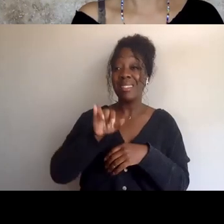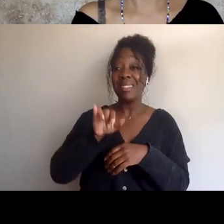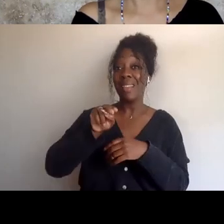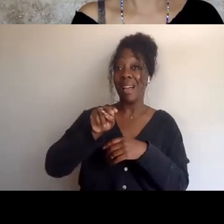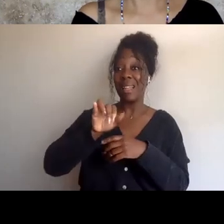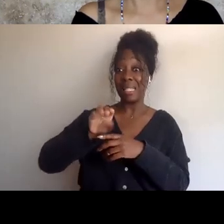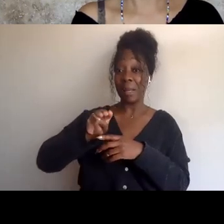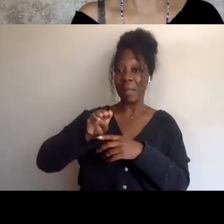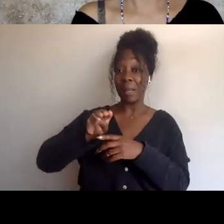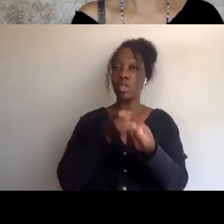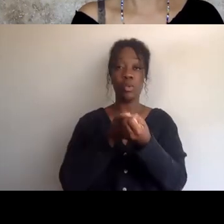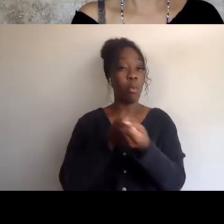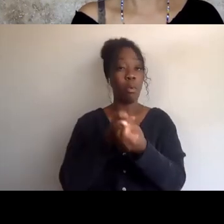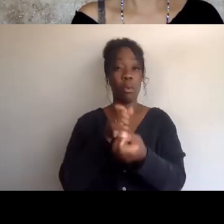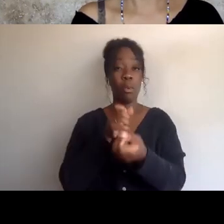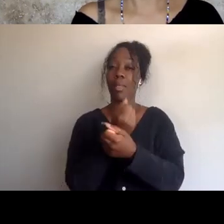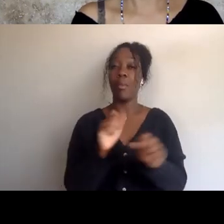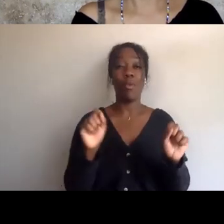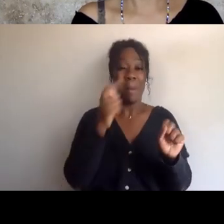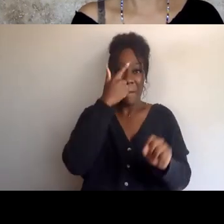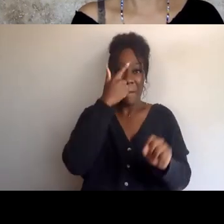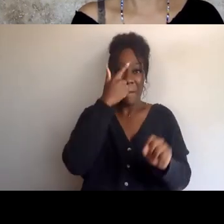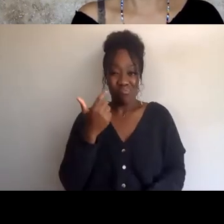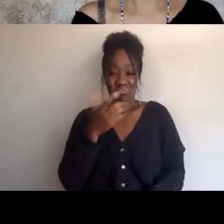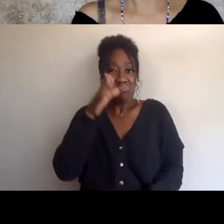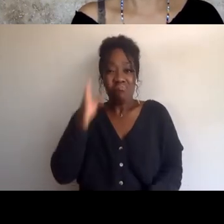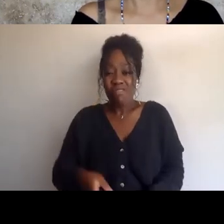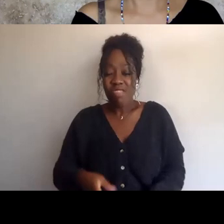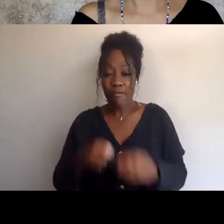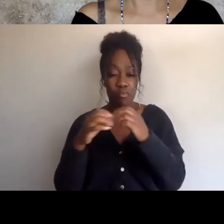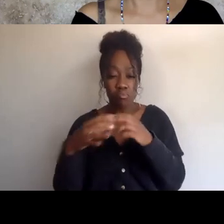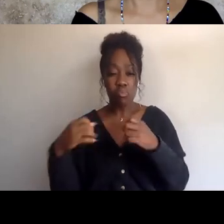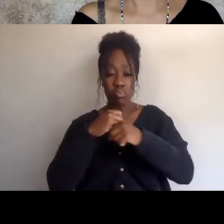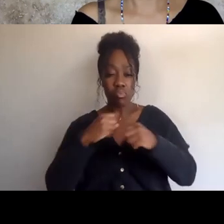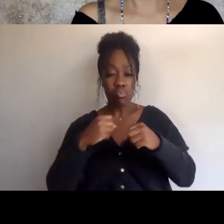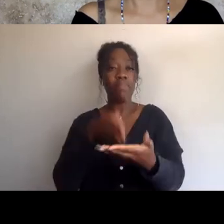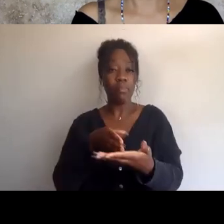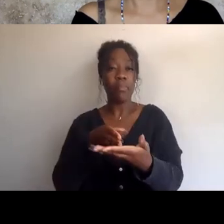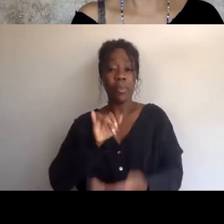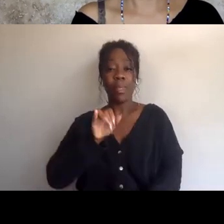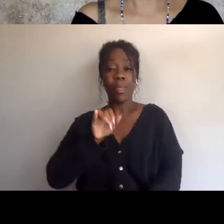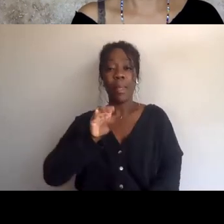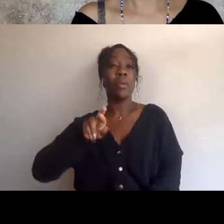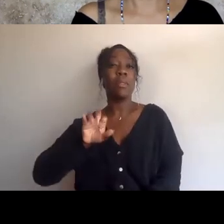because it never fought against any imperialism, as a matter of fact, today, Zionism is the baby child